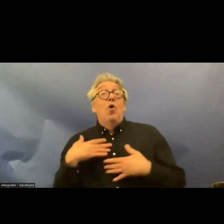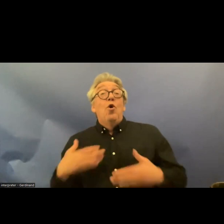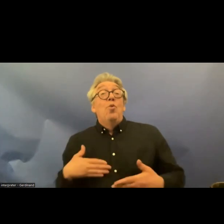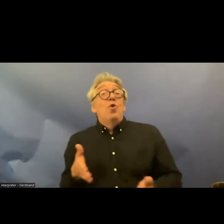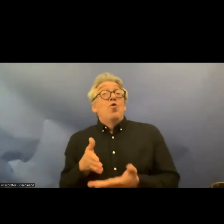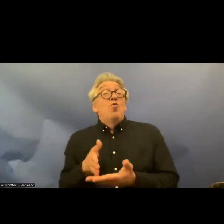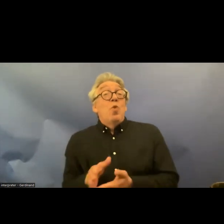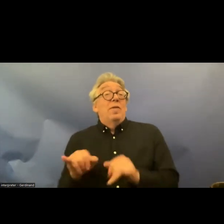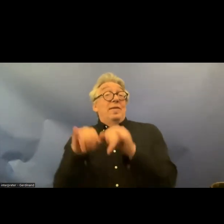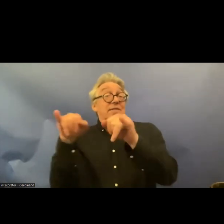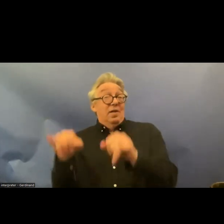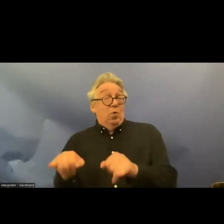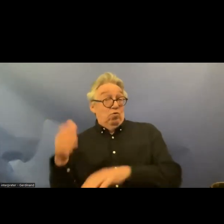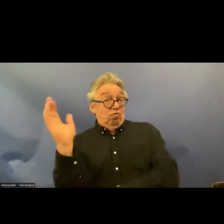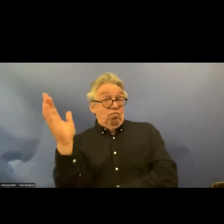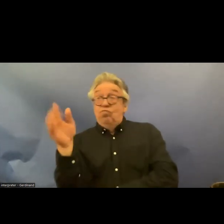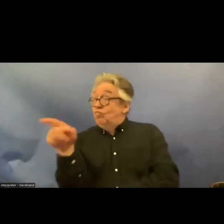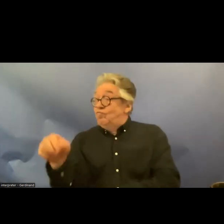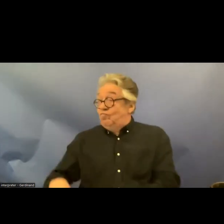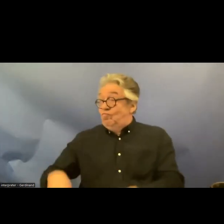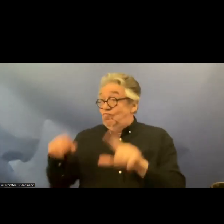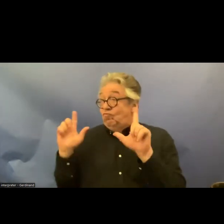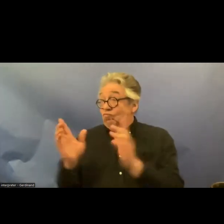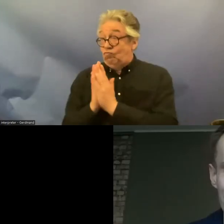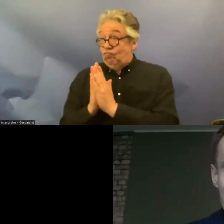camera so we have you you're very welcome Eivind you have the floor you want